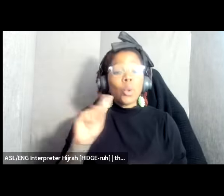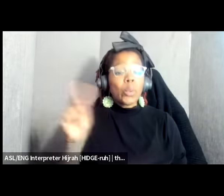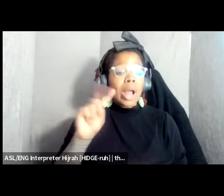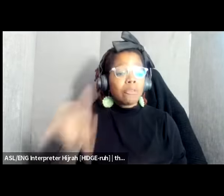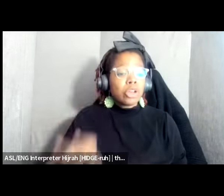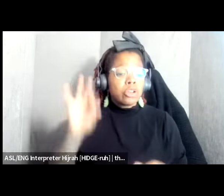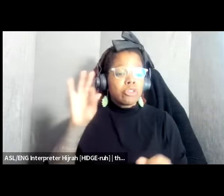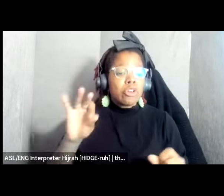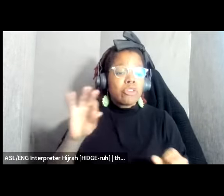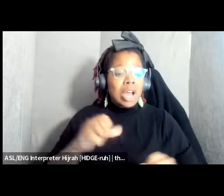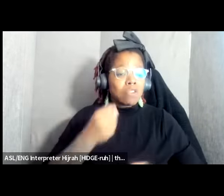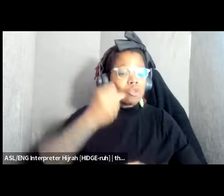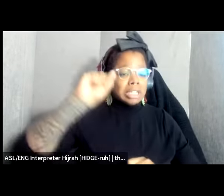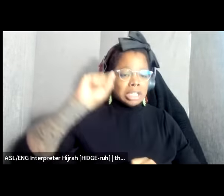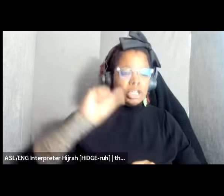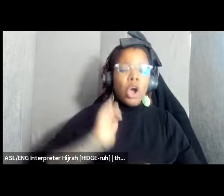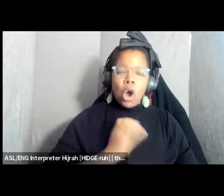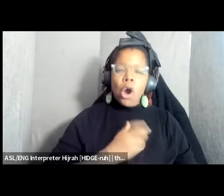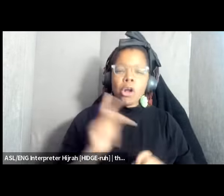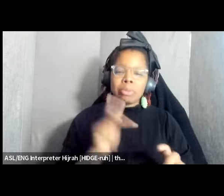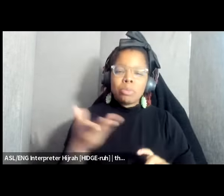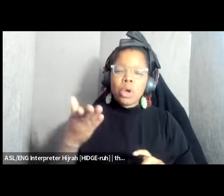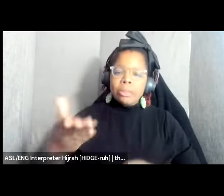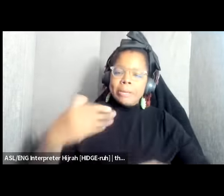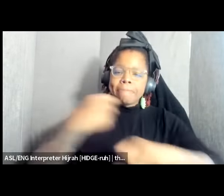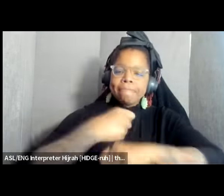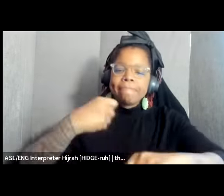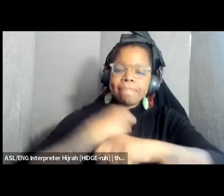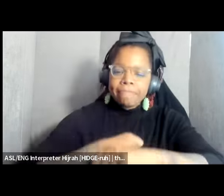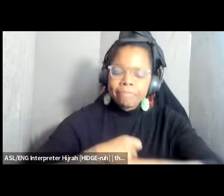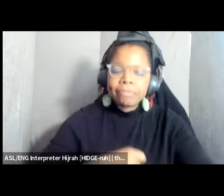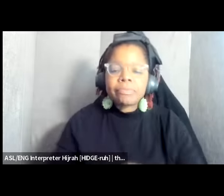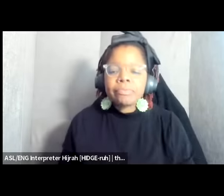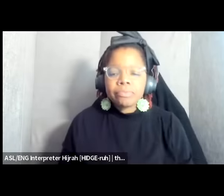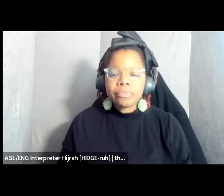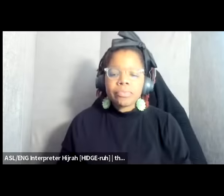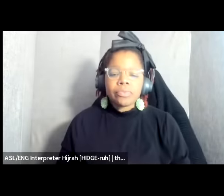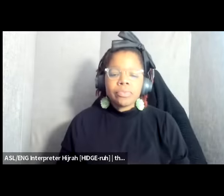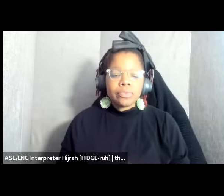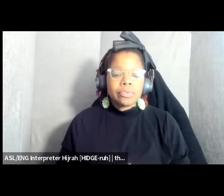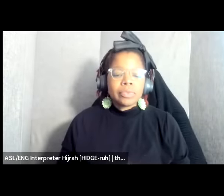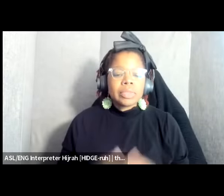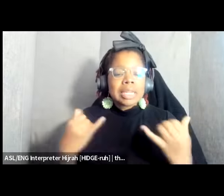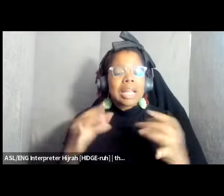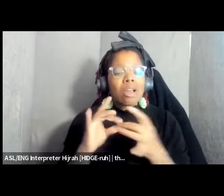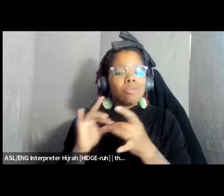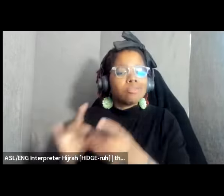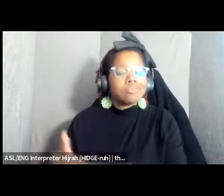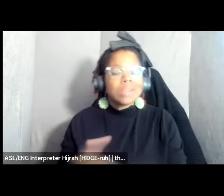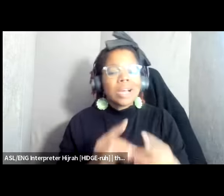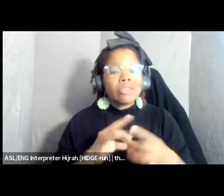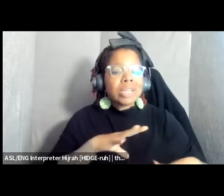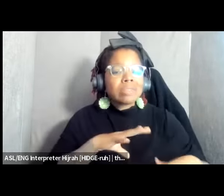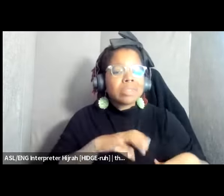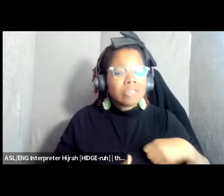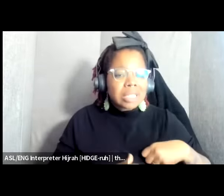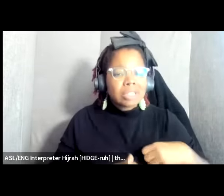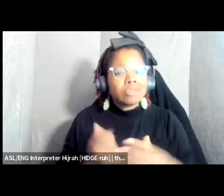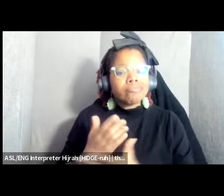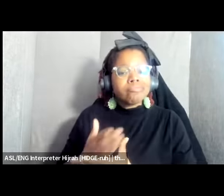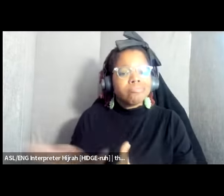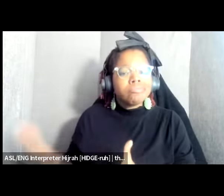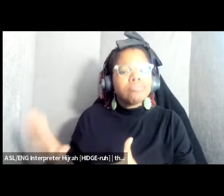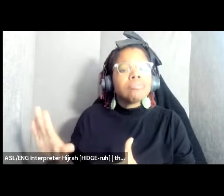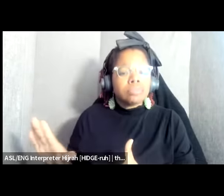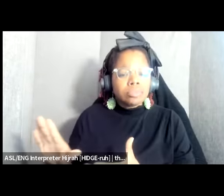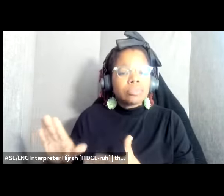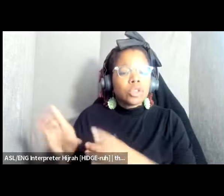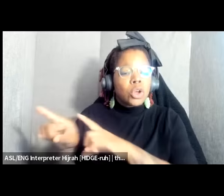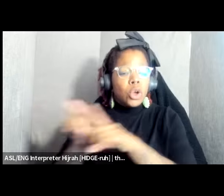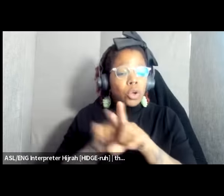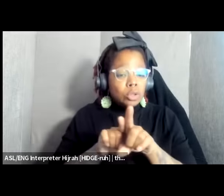the front line at this time of Link Devastation and displacement and also disinformation black